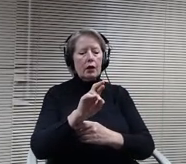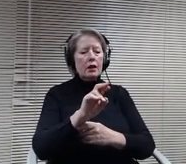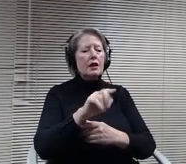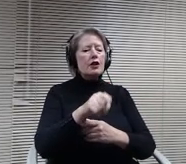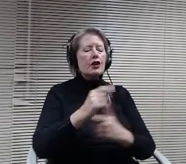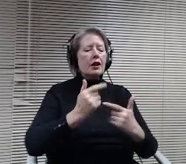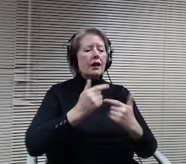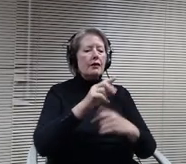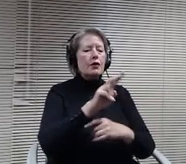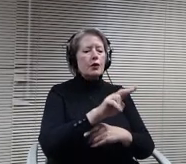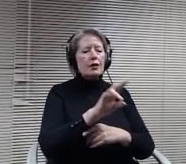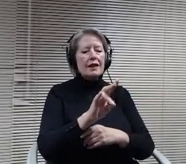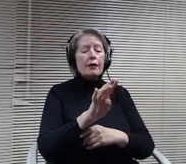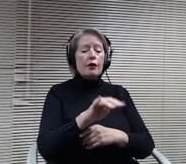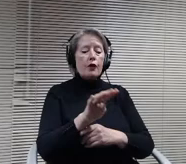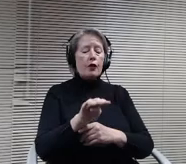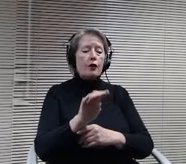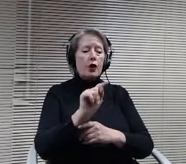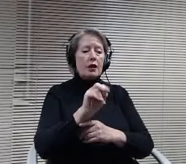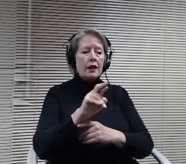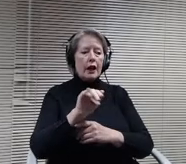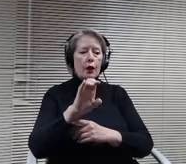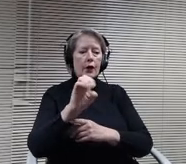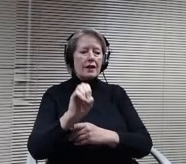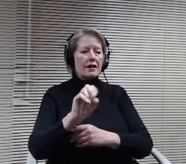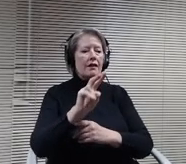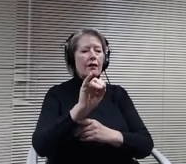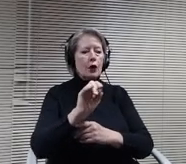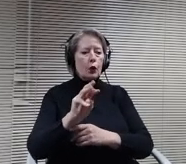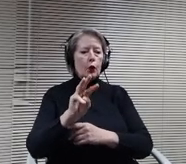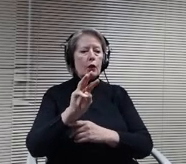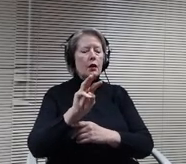Plymouth. She writes Dear Minnetonka School board. I am a